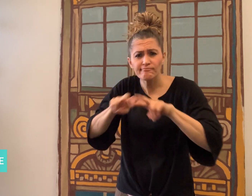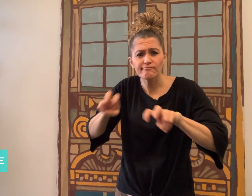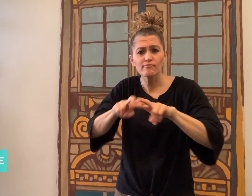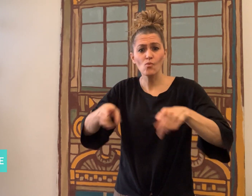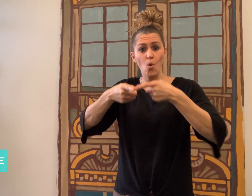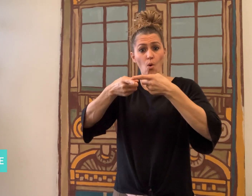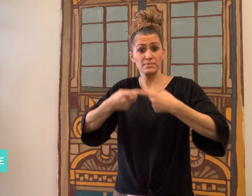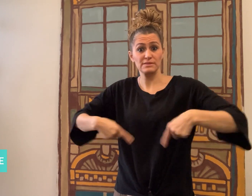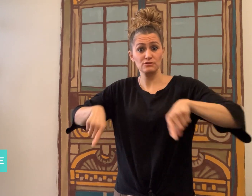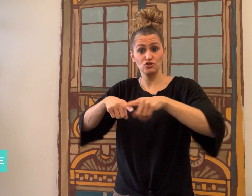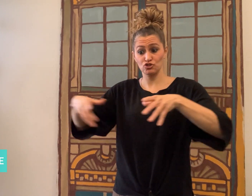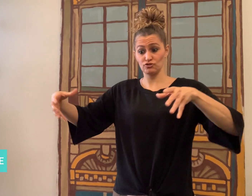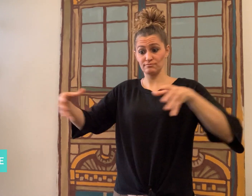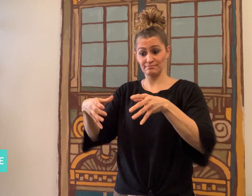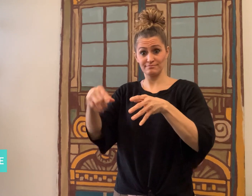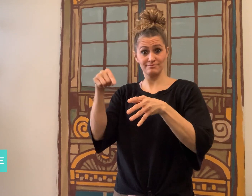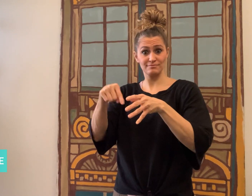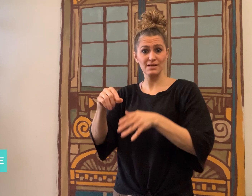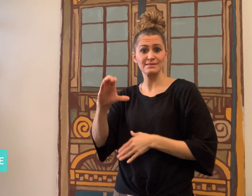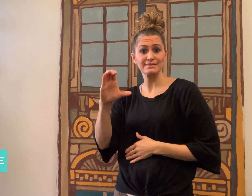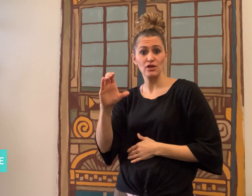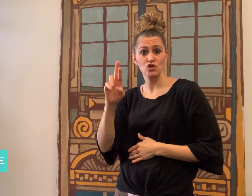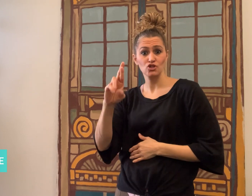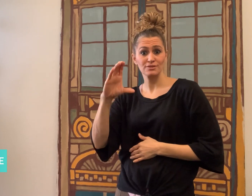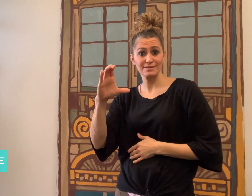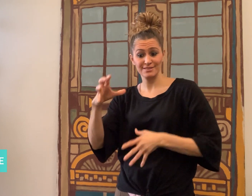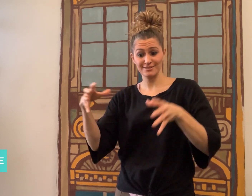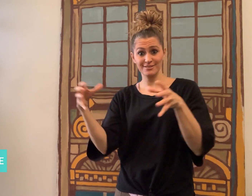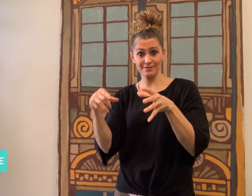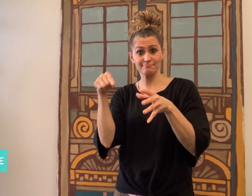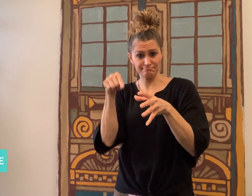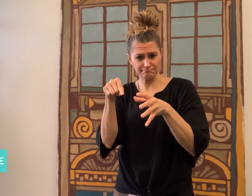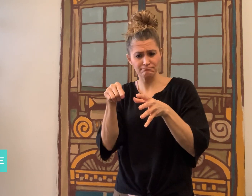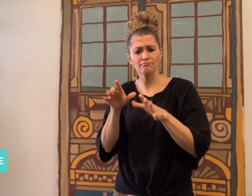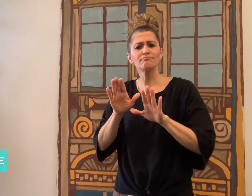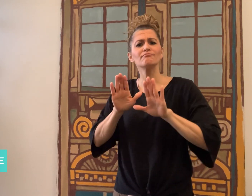a country in Western Africa,